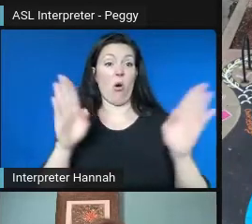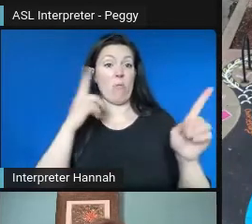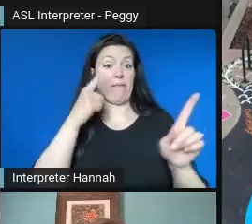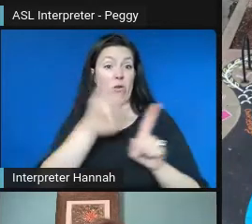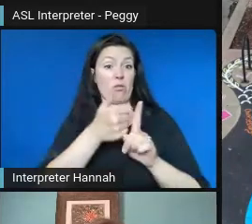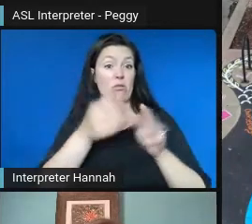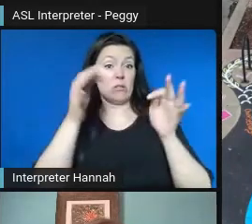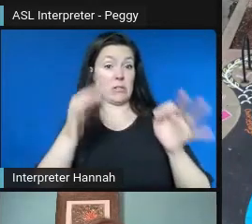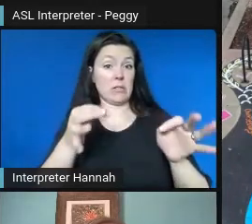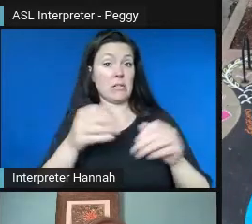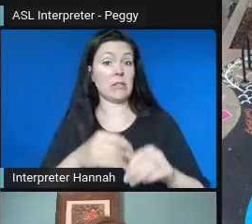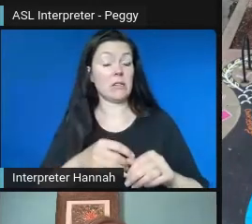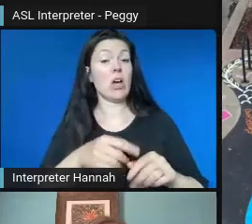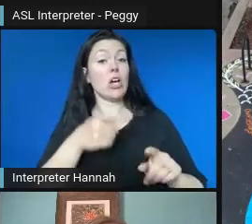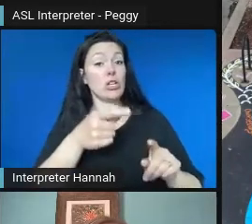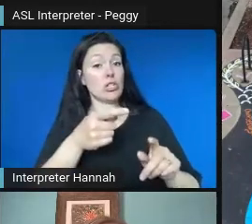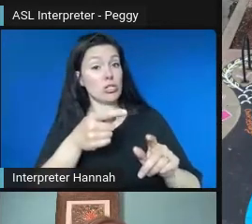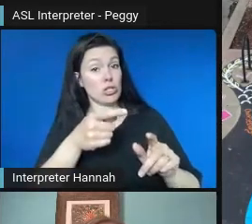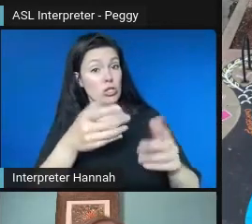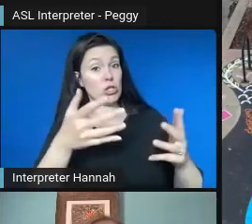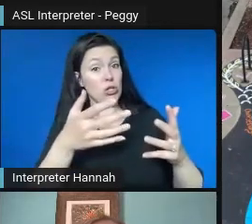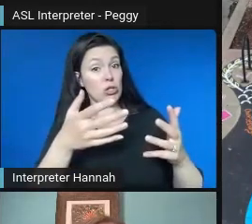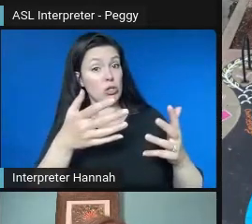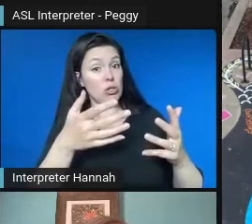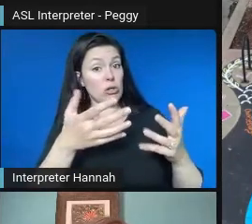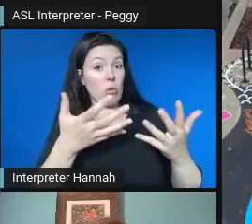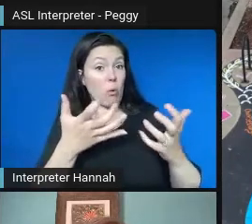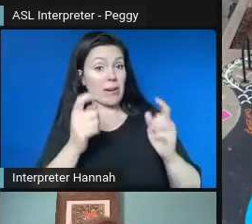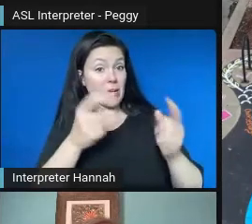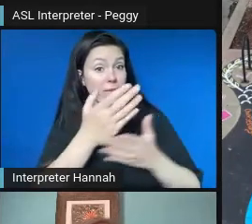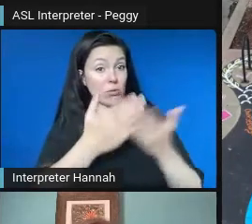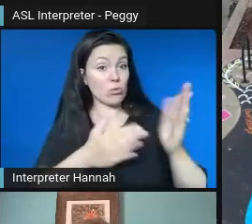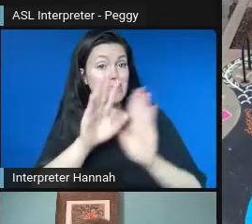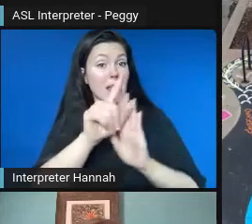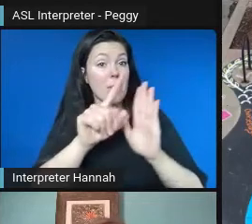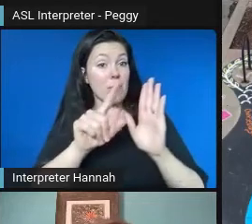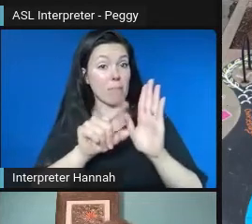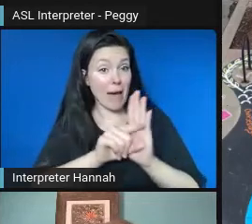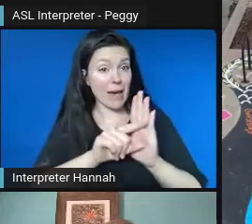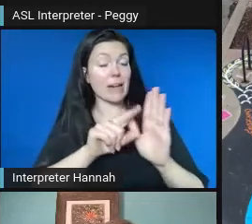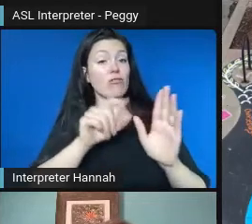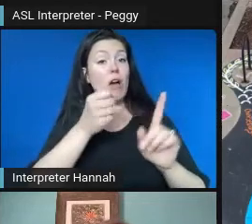these areas, but let's give you some background on each place, have you meet with some of the business owners,